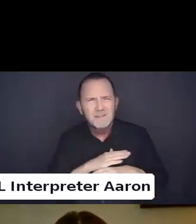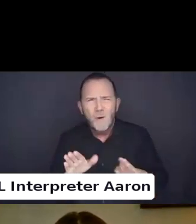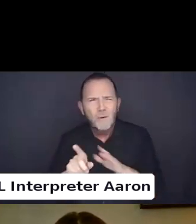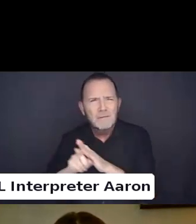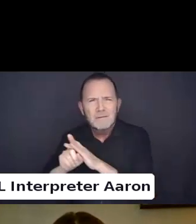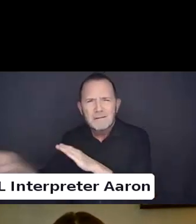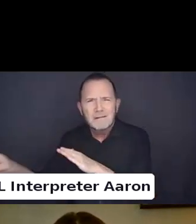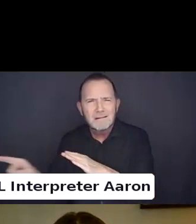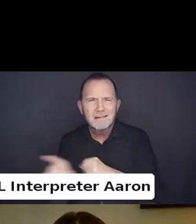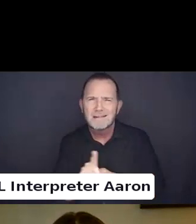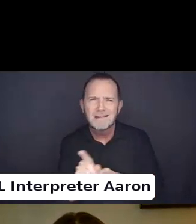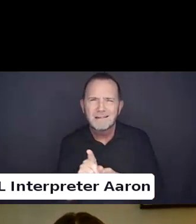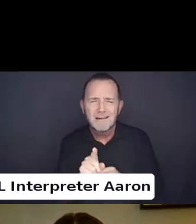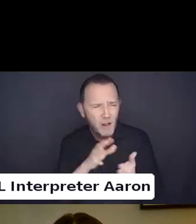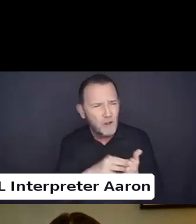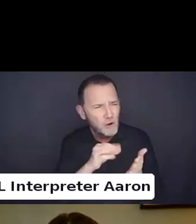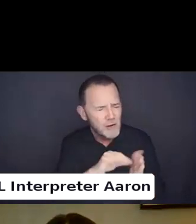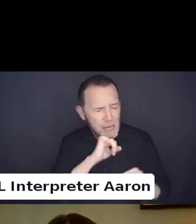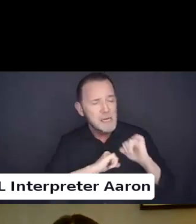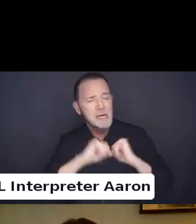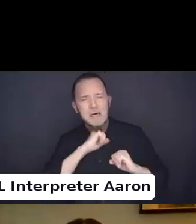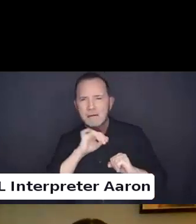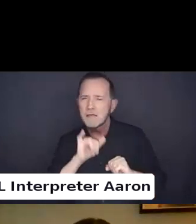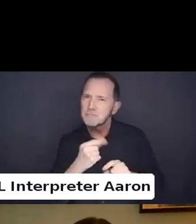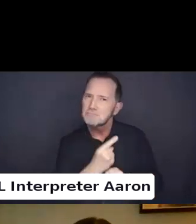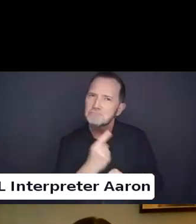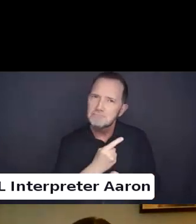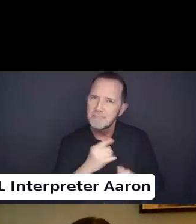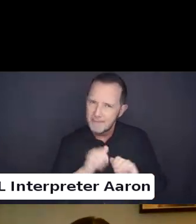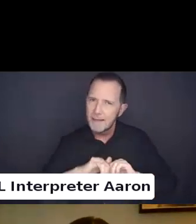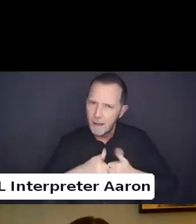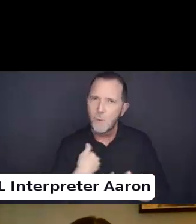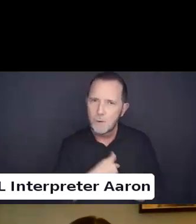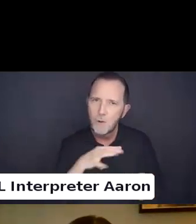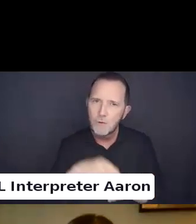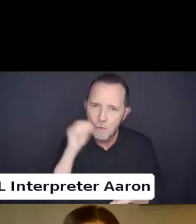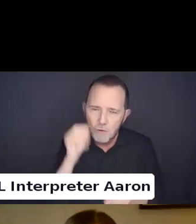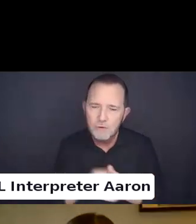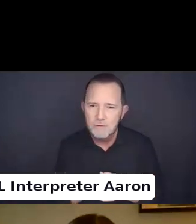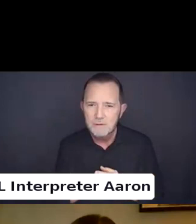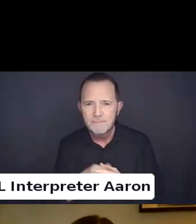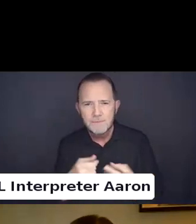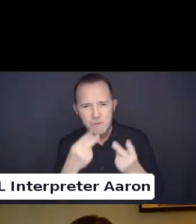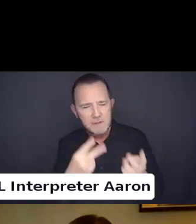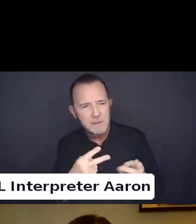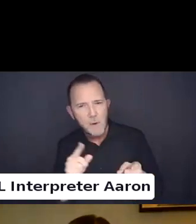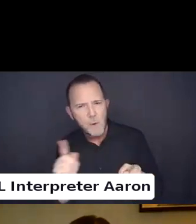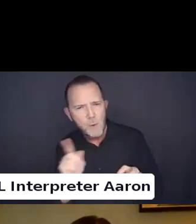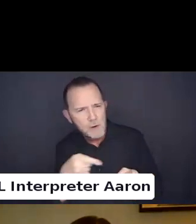That is part of the learning process. Find out where you can help and help in a practical way.